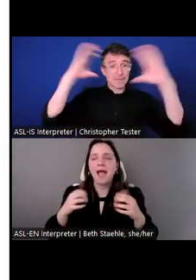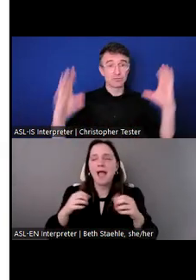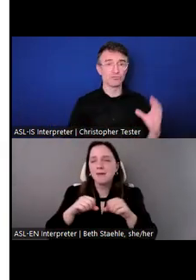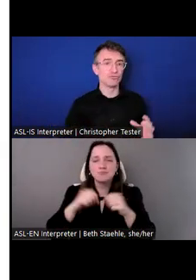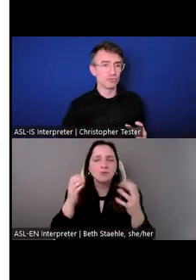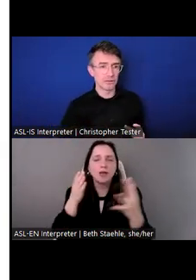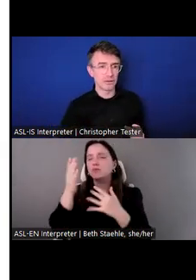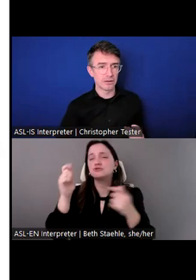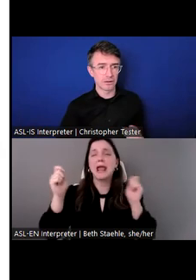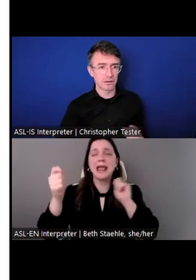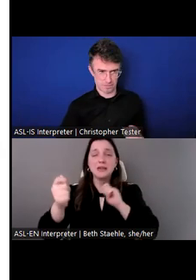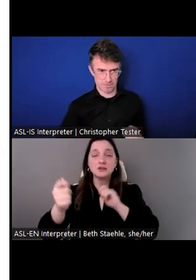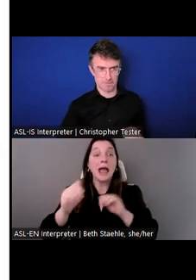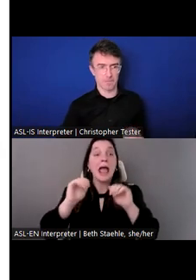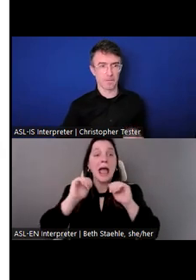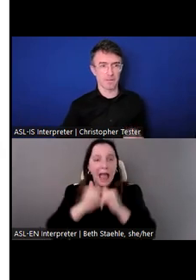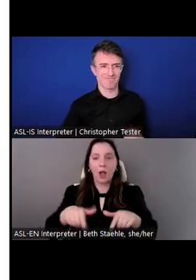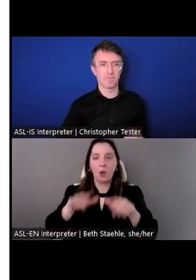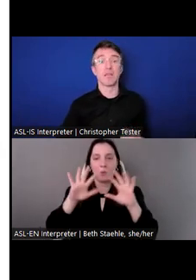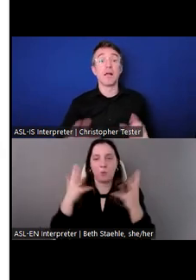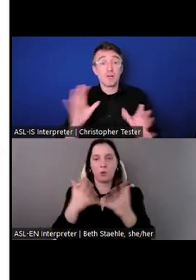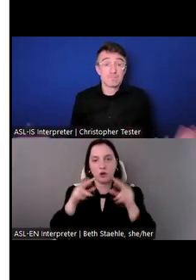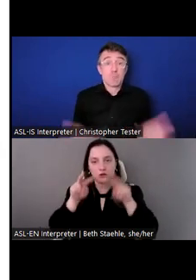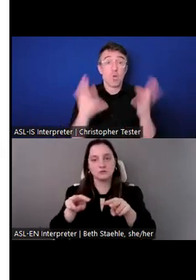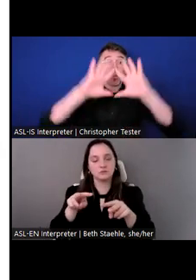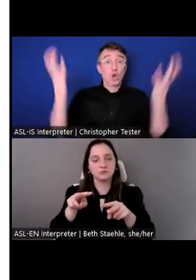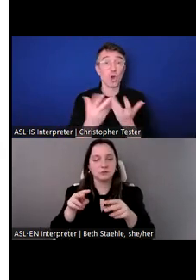achieve immediate and lasting change in their lives.